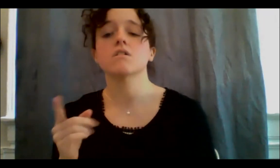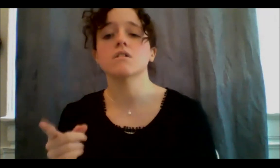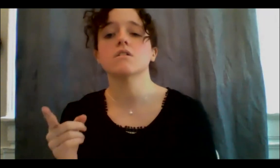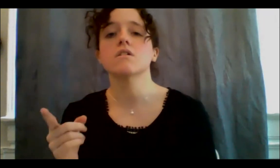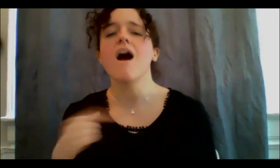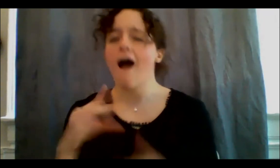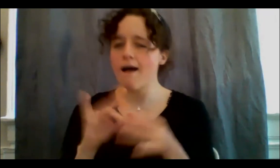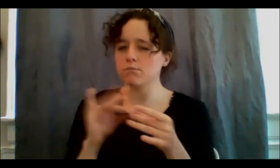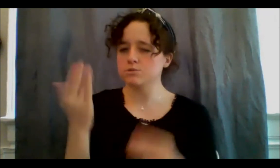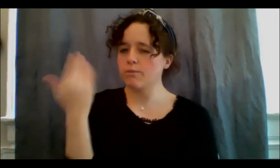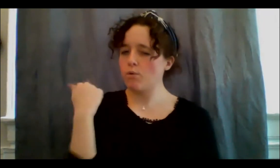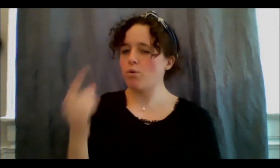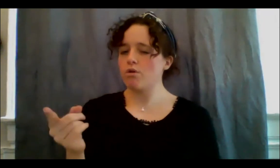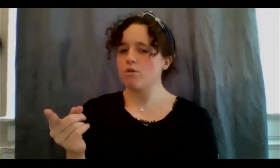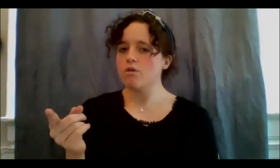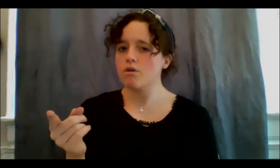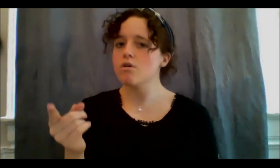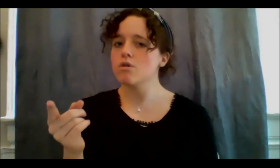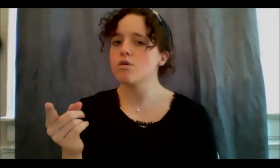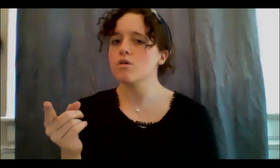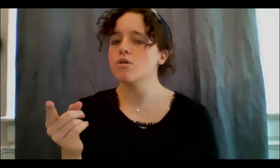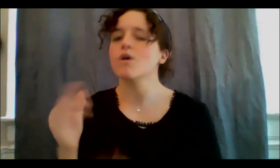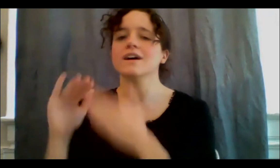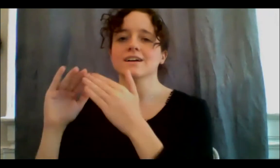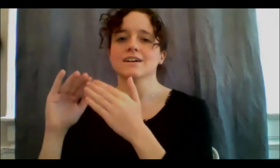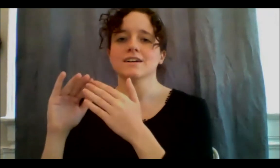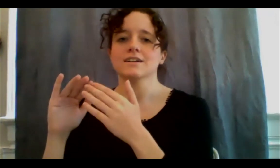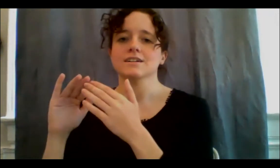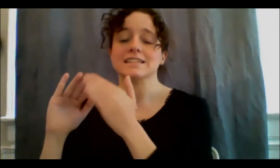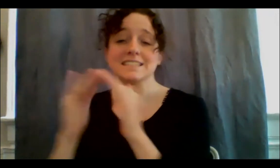earlier, which is these urban gardens, so the urban gardens are done through